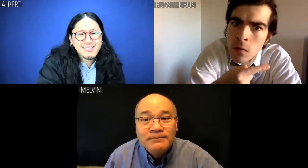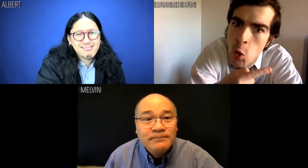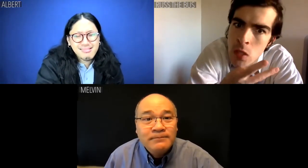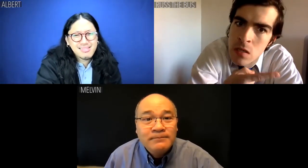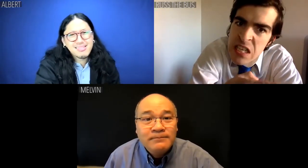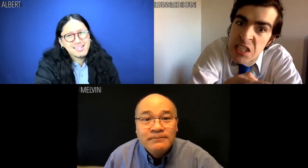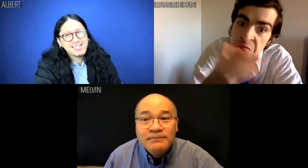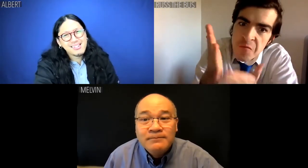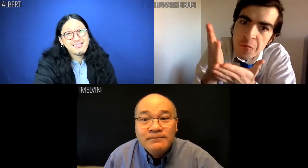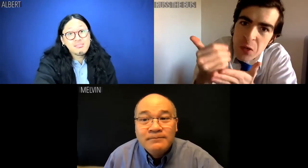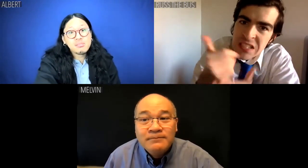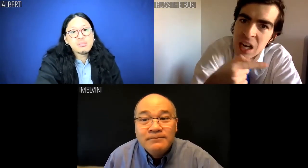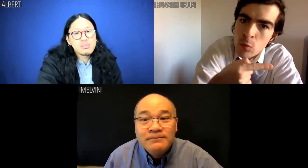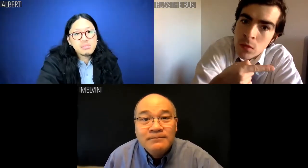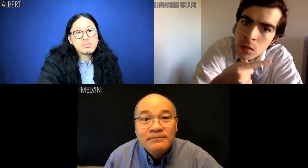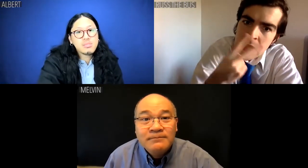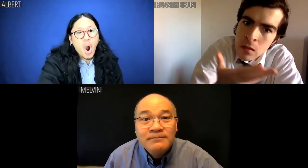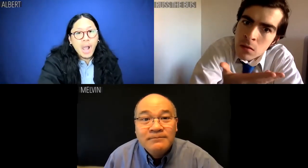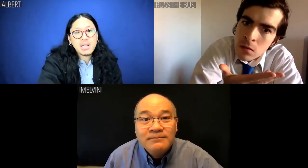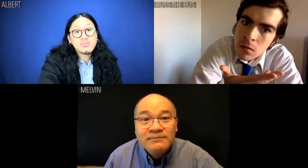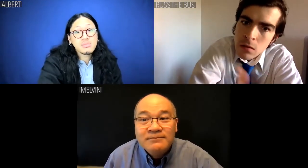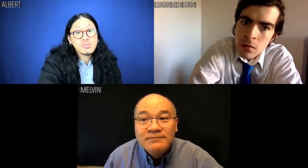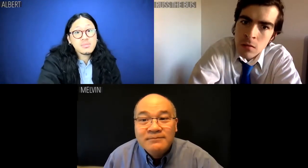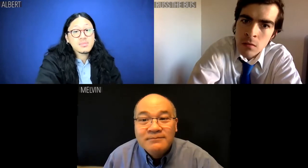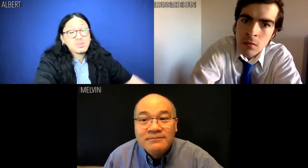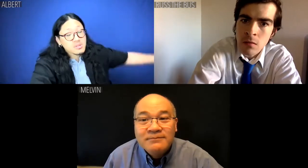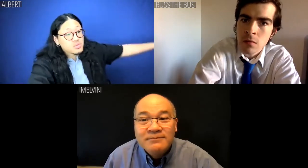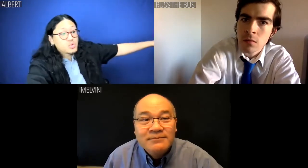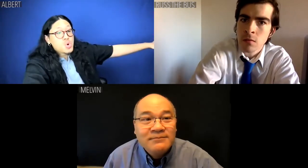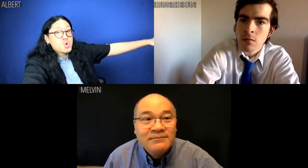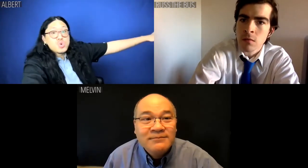Russ the Bus: Lookit him, Melvin. Lookit how freaky outy he is!